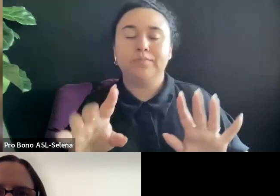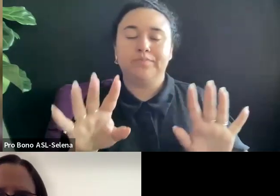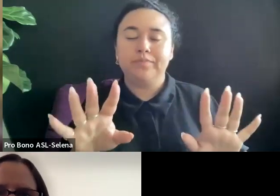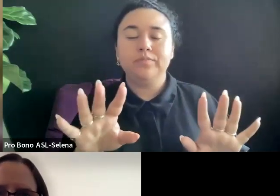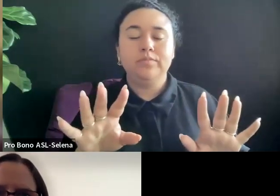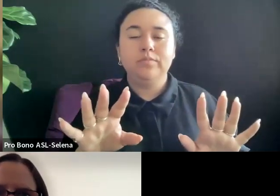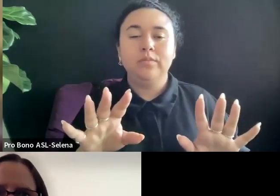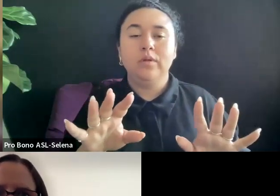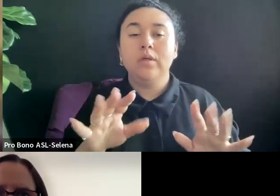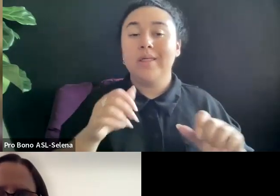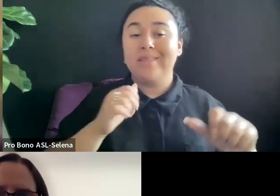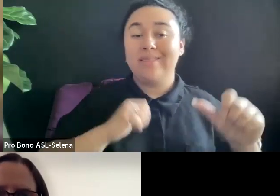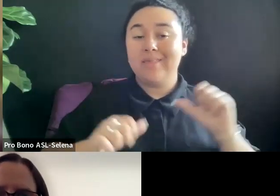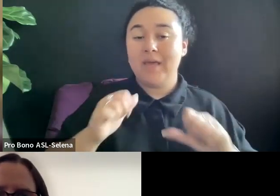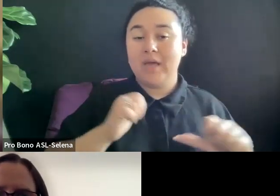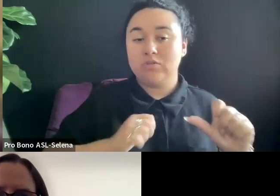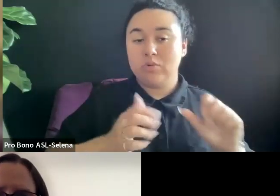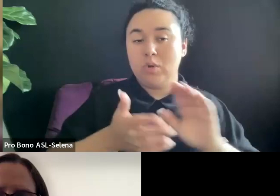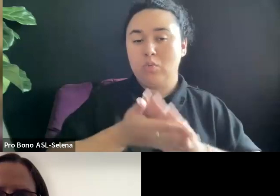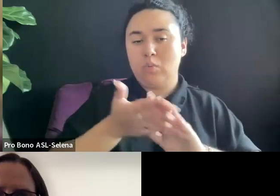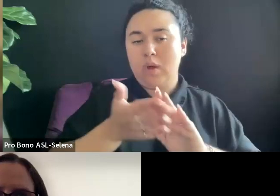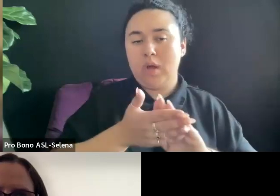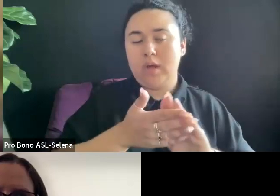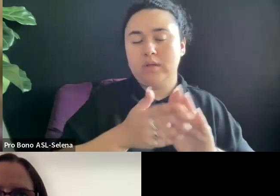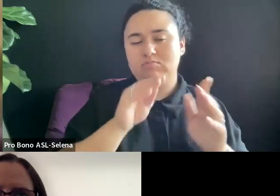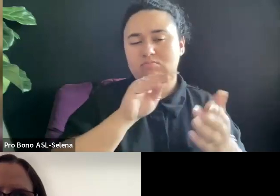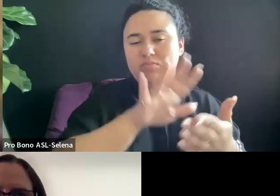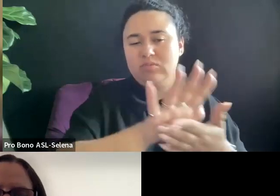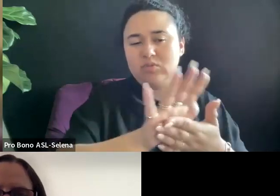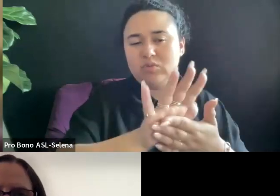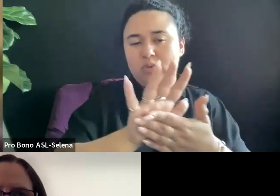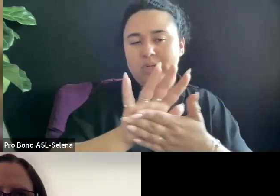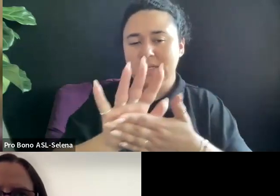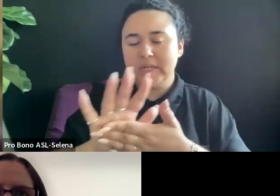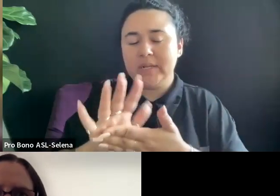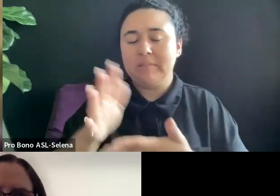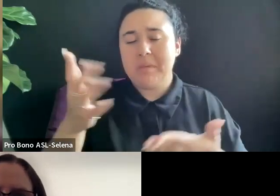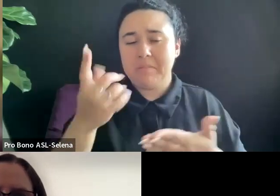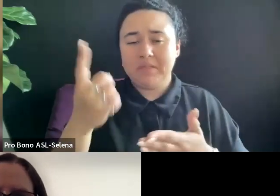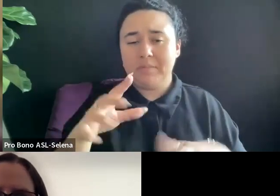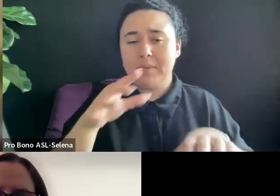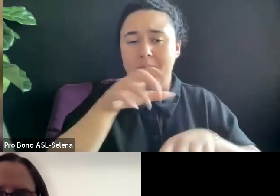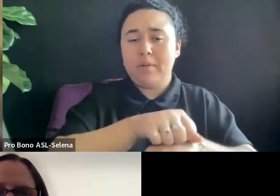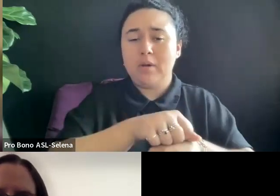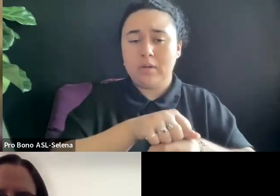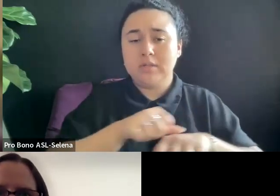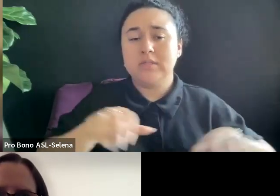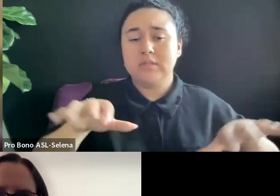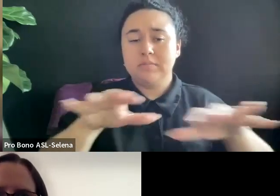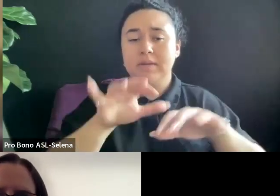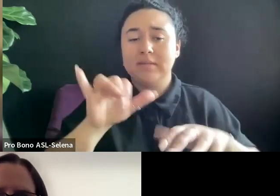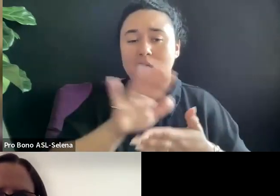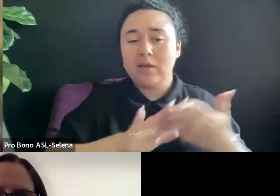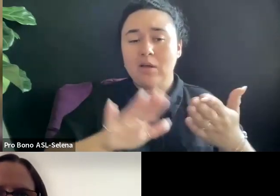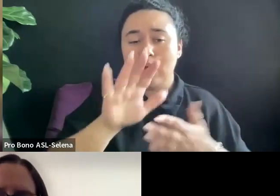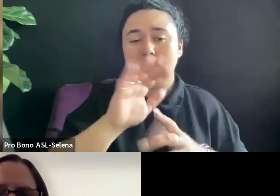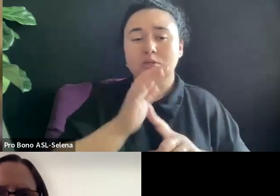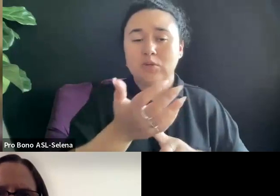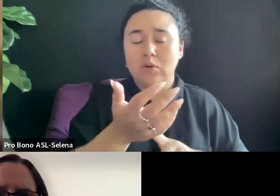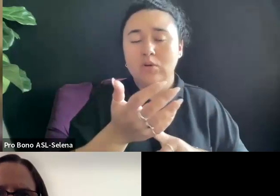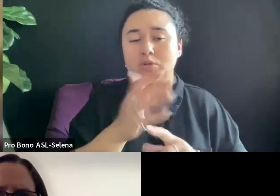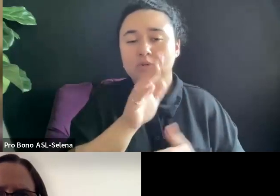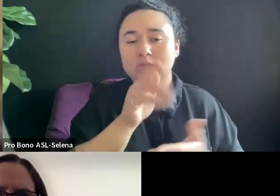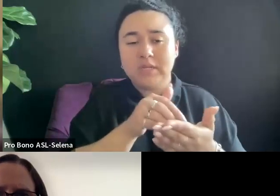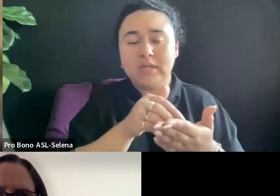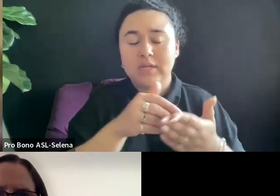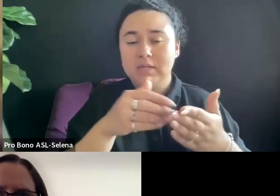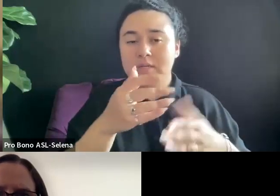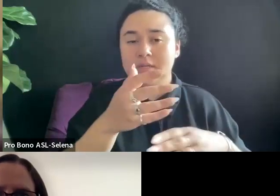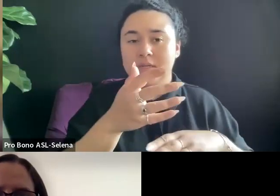IF ONE IS IN AN EXHIBITION SPACE LIKE COLLEGE OR CULTURE CENTER AND YOU SELL OUT, IS THERE LIKE A